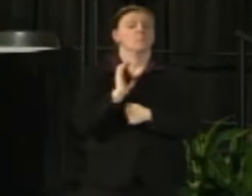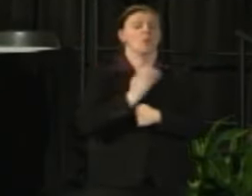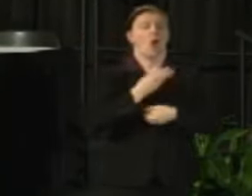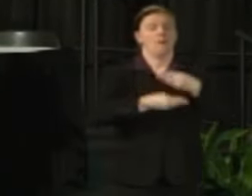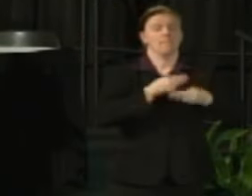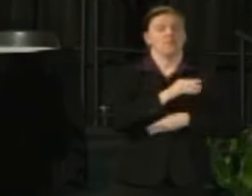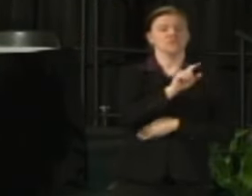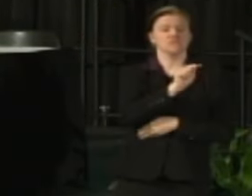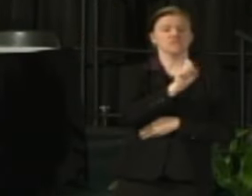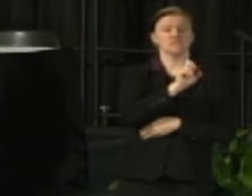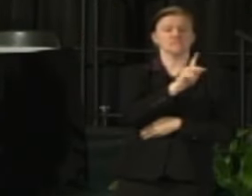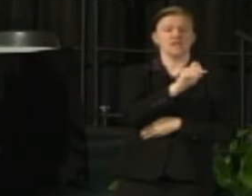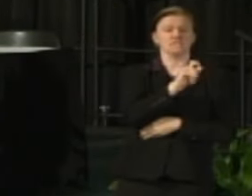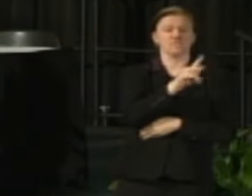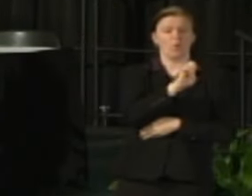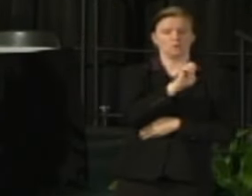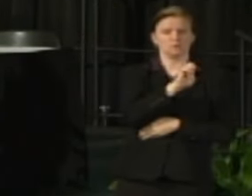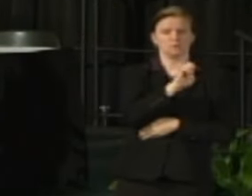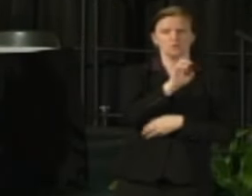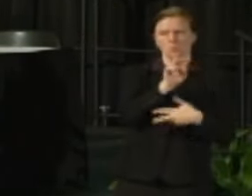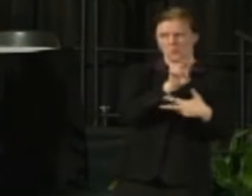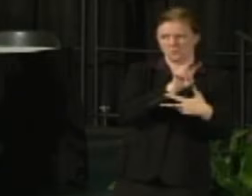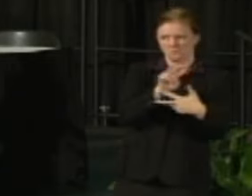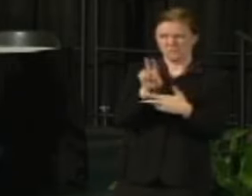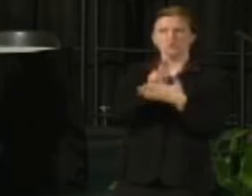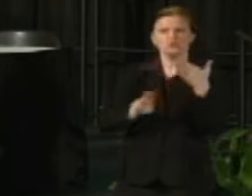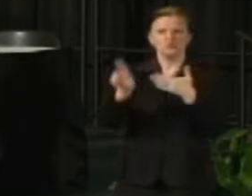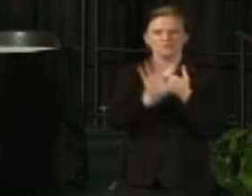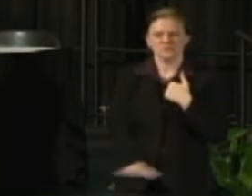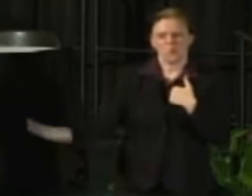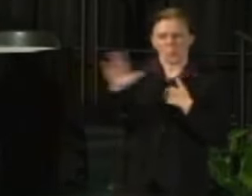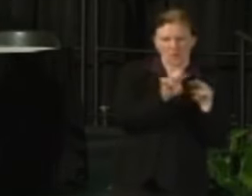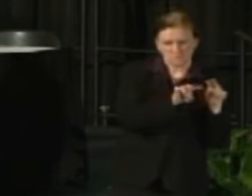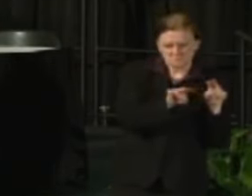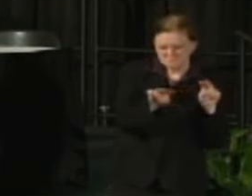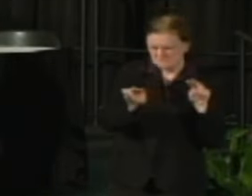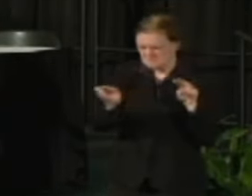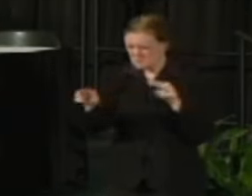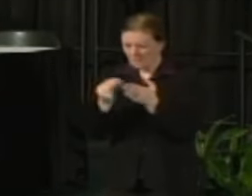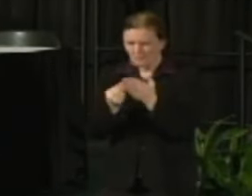to review these measures, see how much is saved over the next several months and look at these